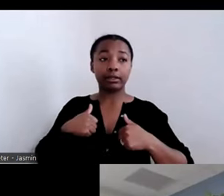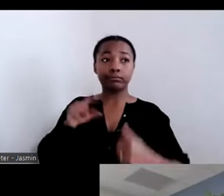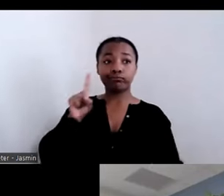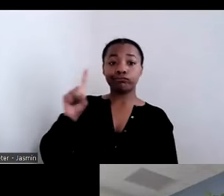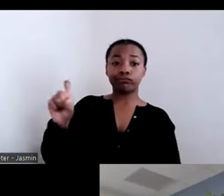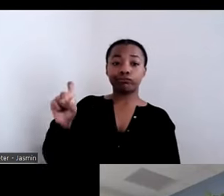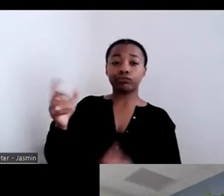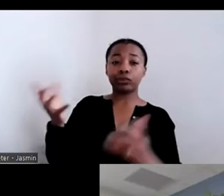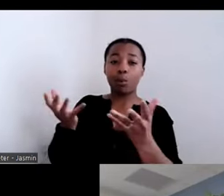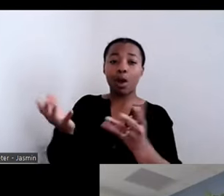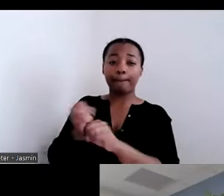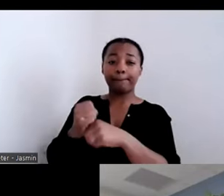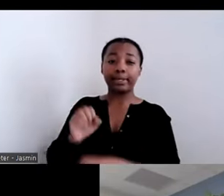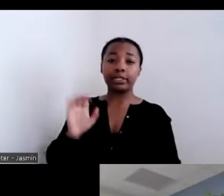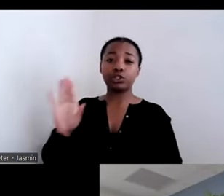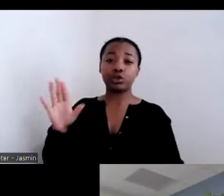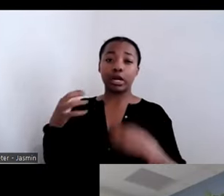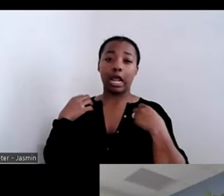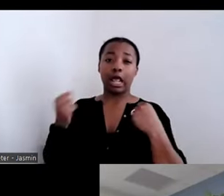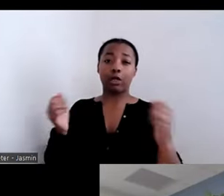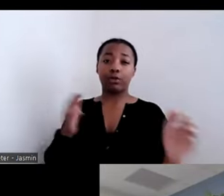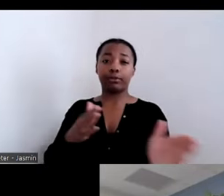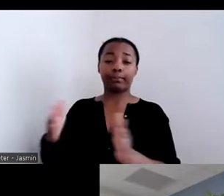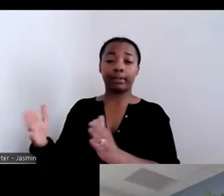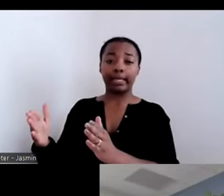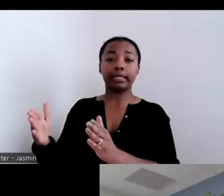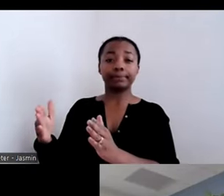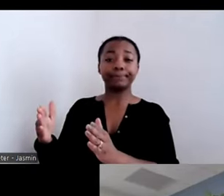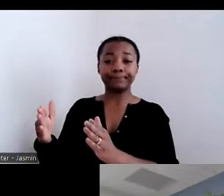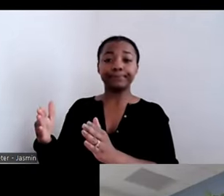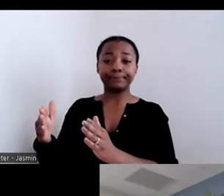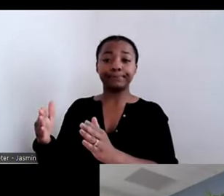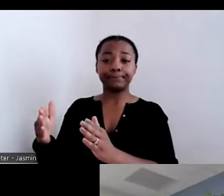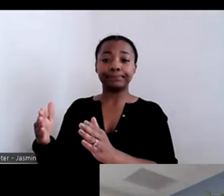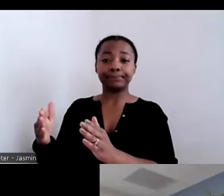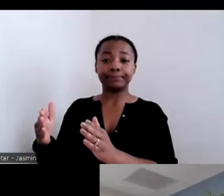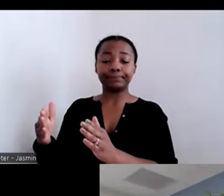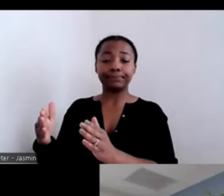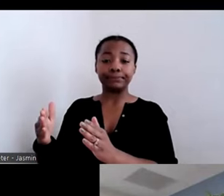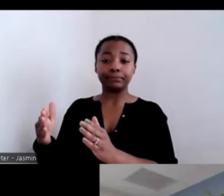partner with the CIL Alliance as an advocate, making that vision a reality?